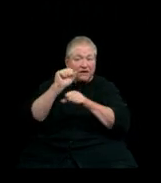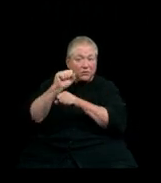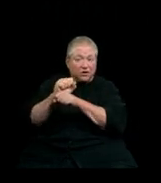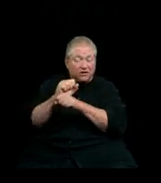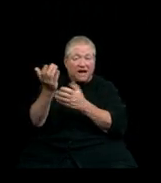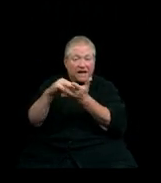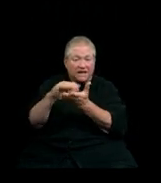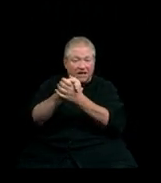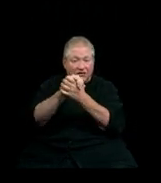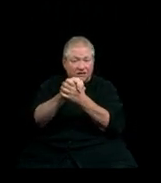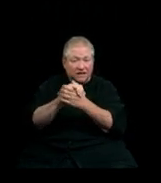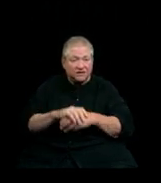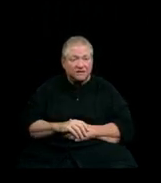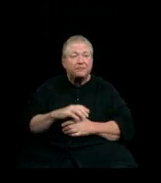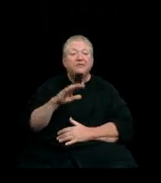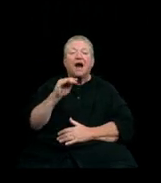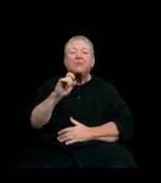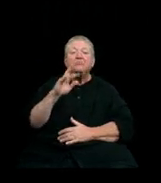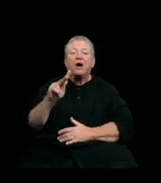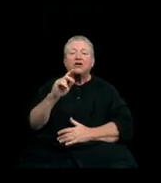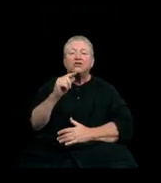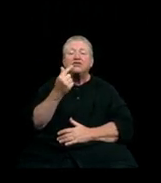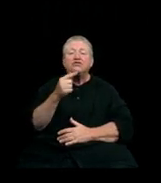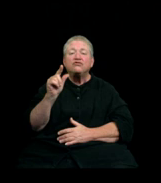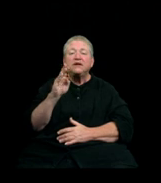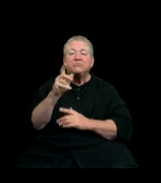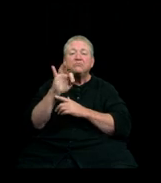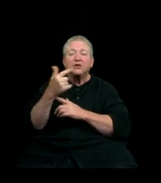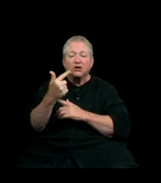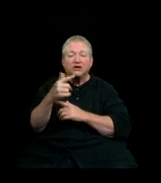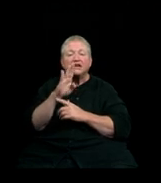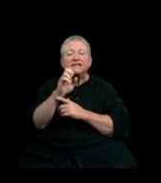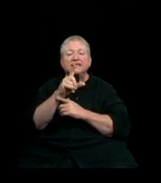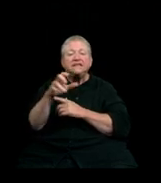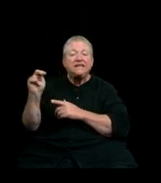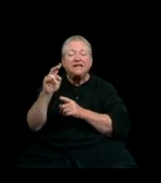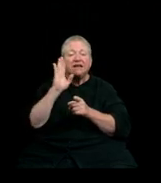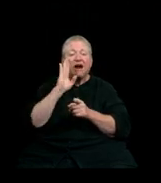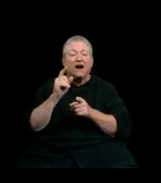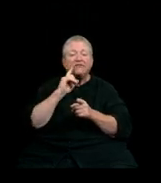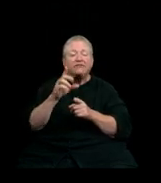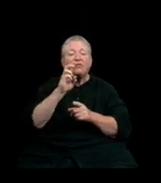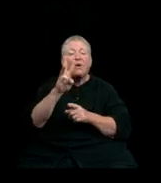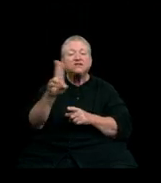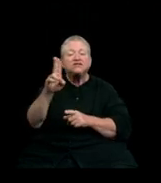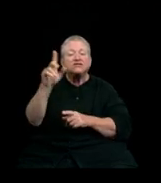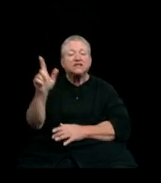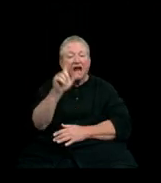Hello, I am Mark Greenberg, Dean of the Western Libraries. The Library is proud to serve as an intellectual crossroads